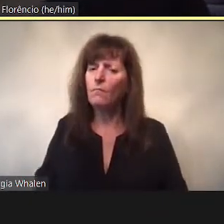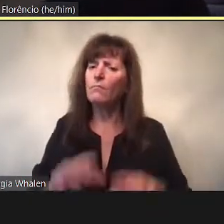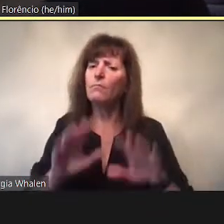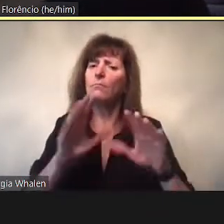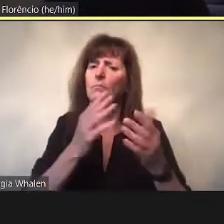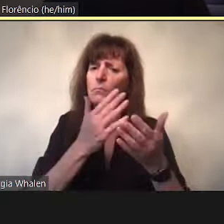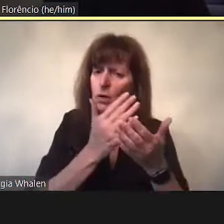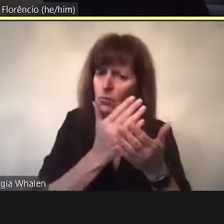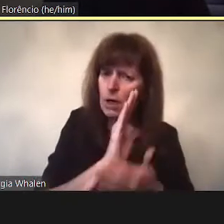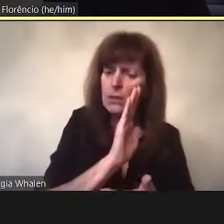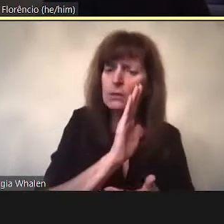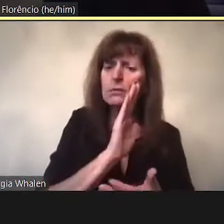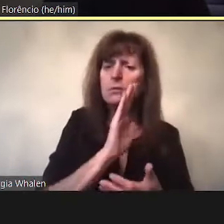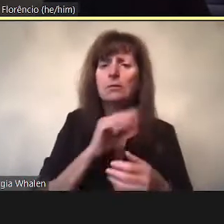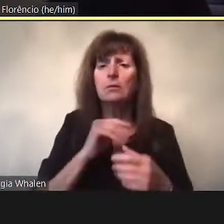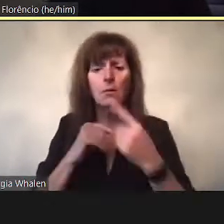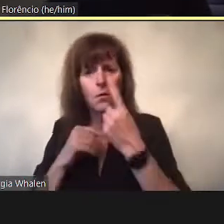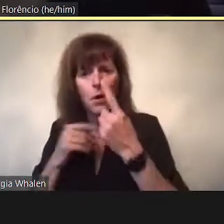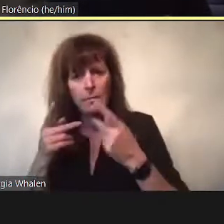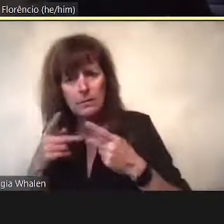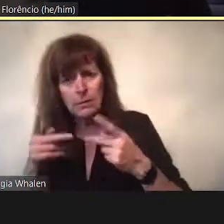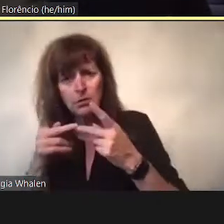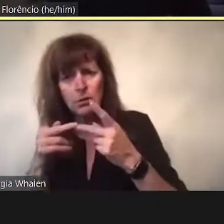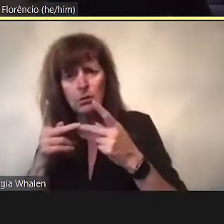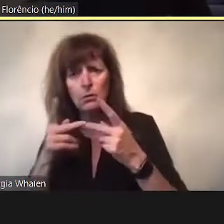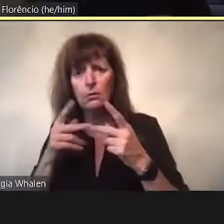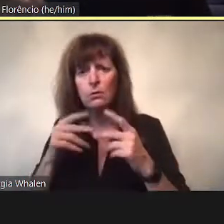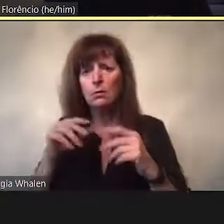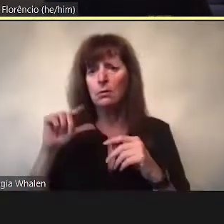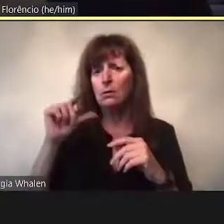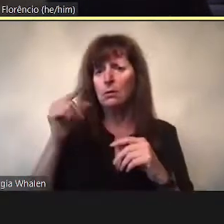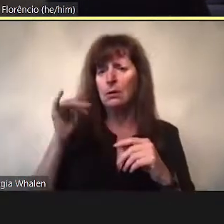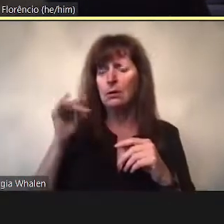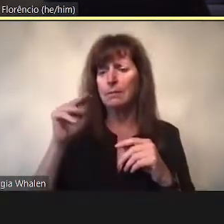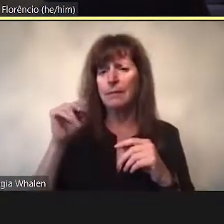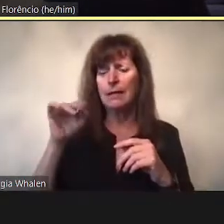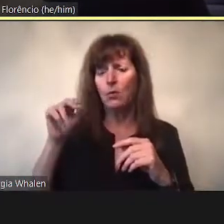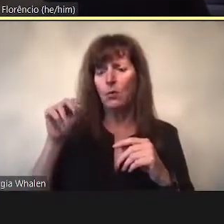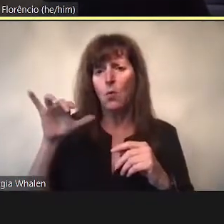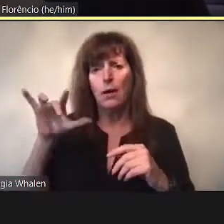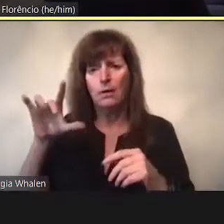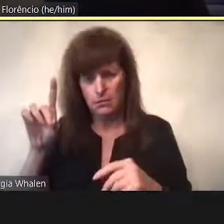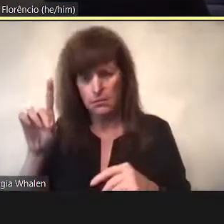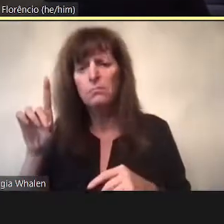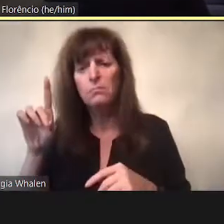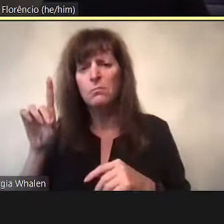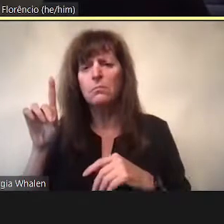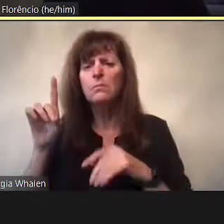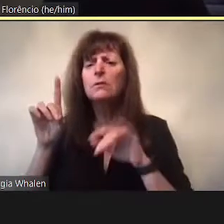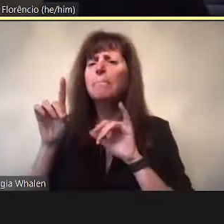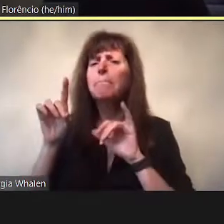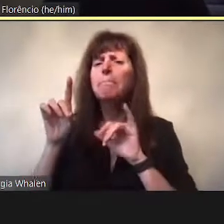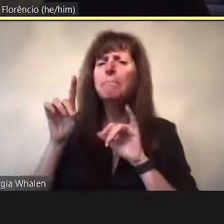Turner writes, which resonates with Passonen’s argument,